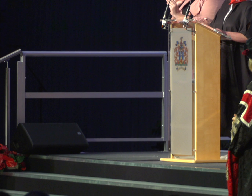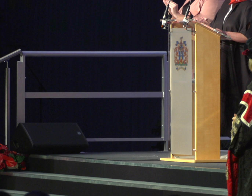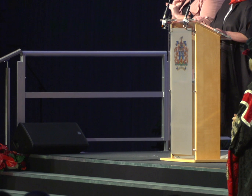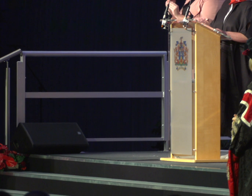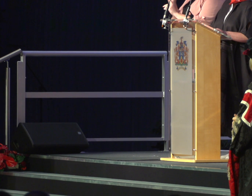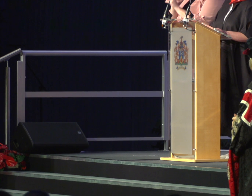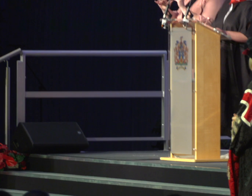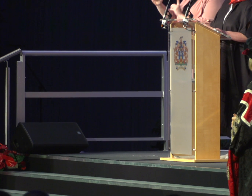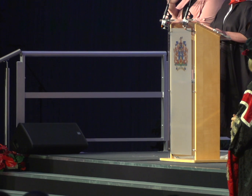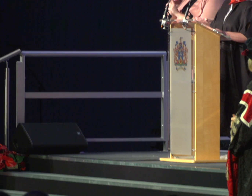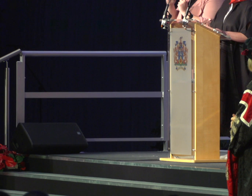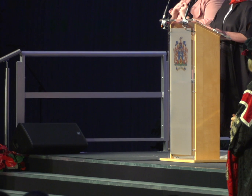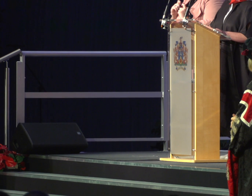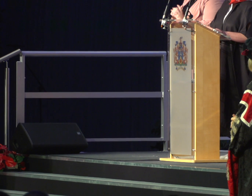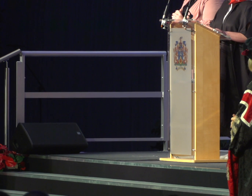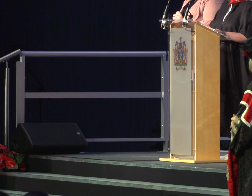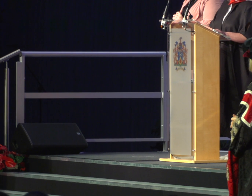Bachelor of Arts with Honours in Education and Sociology